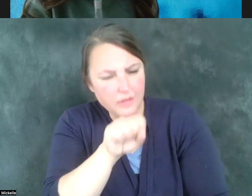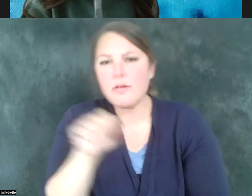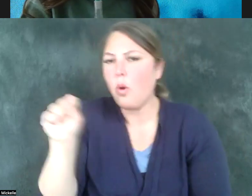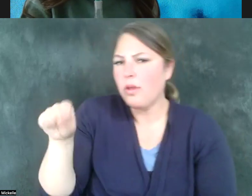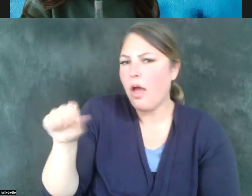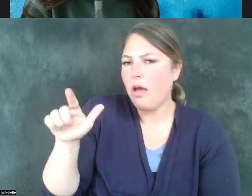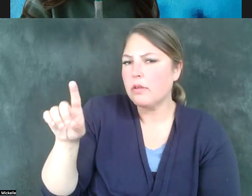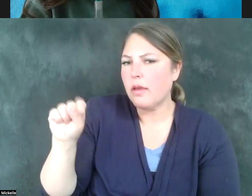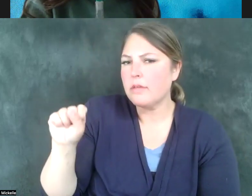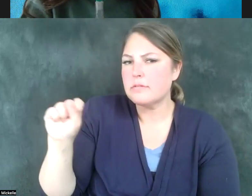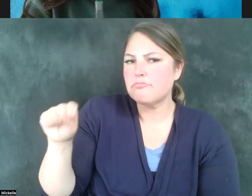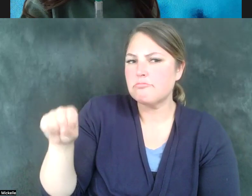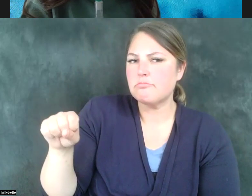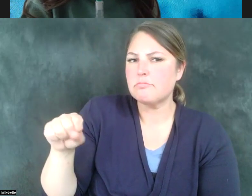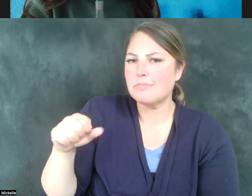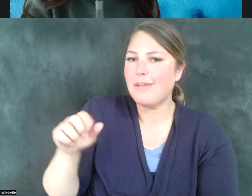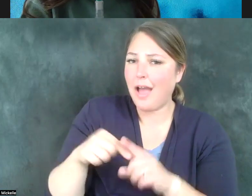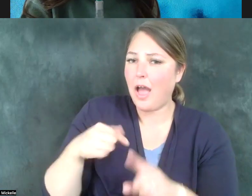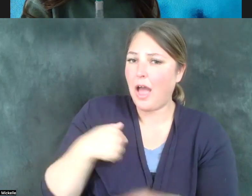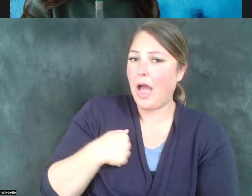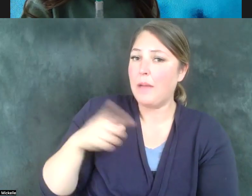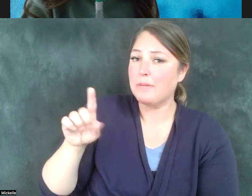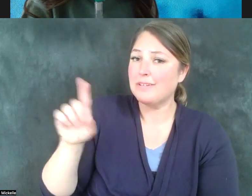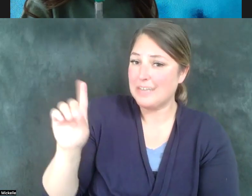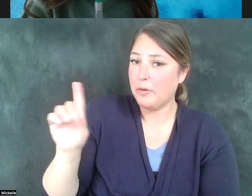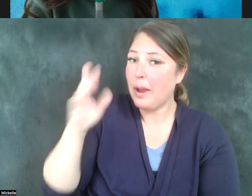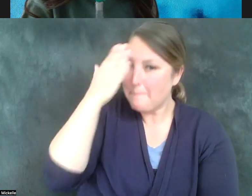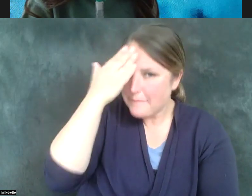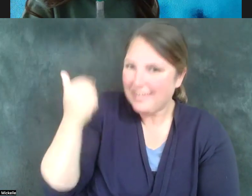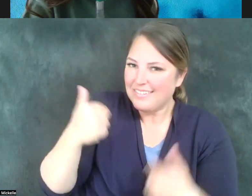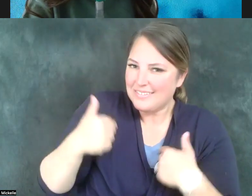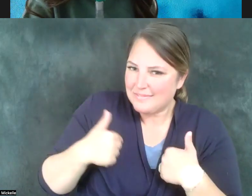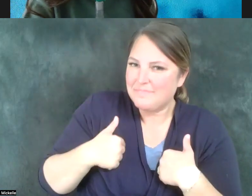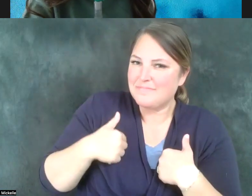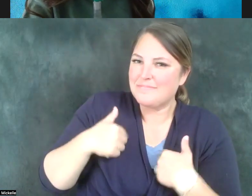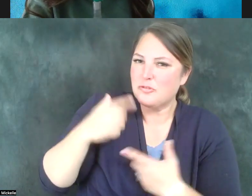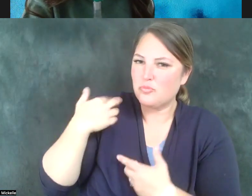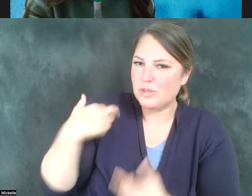And I'm a Democrat because of my LDS faith. And one of the things that's